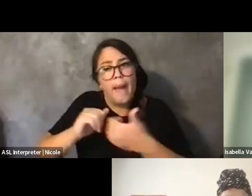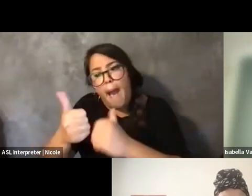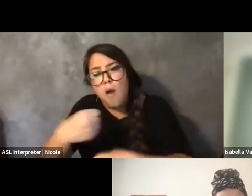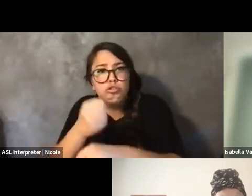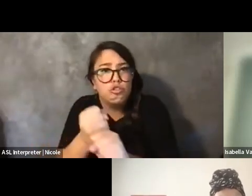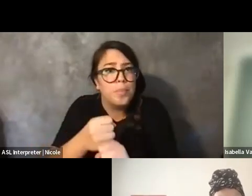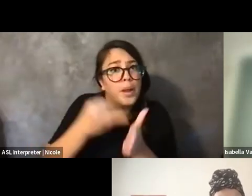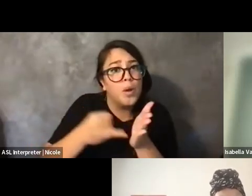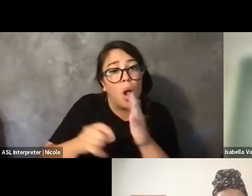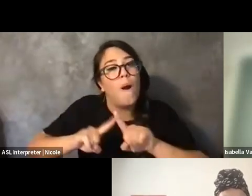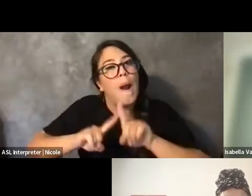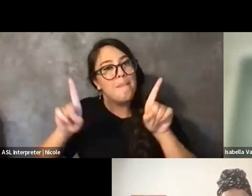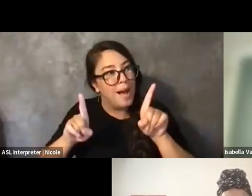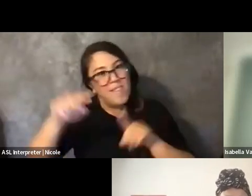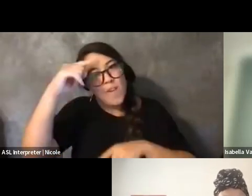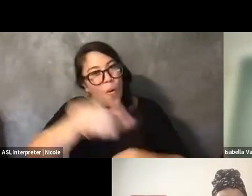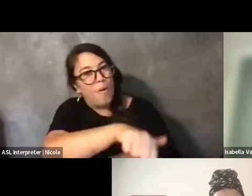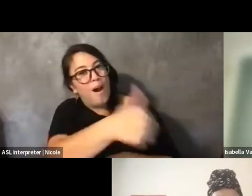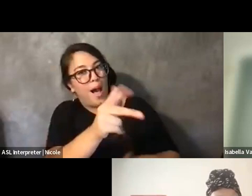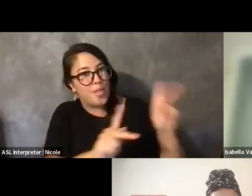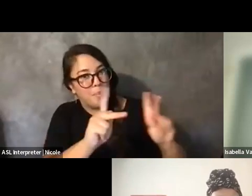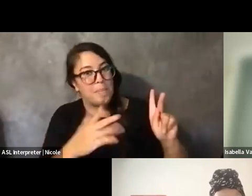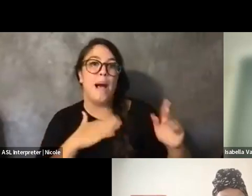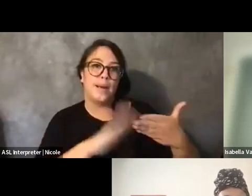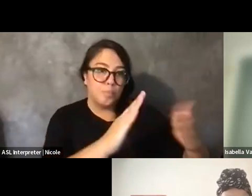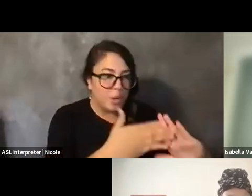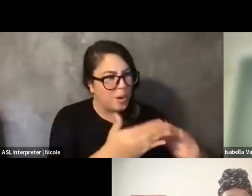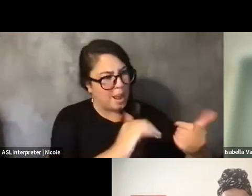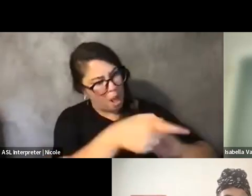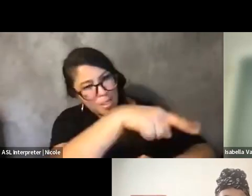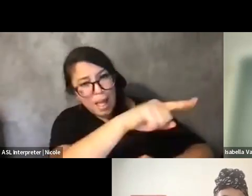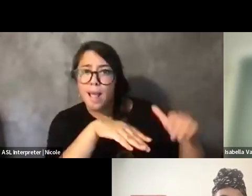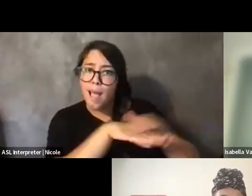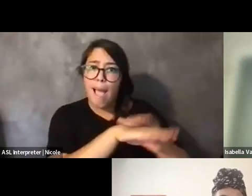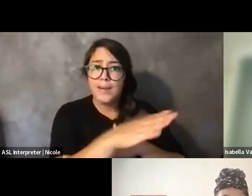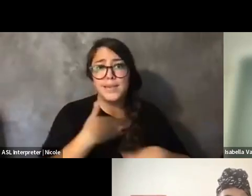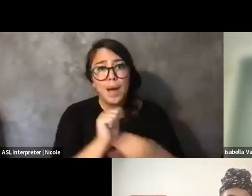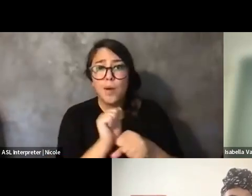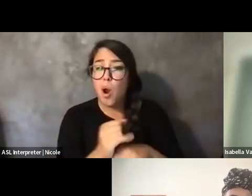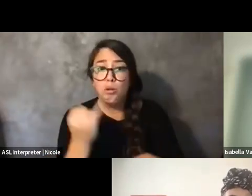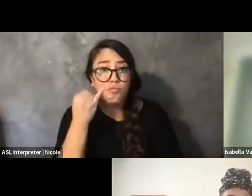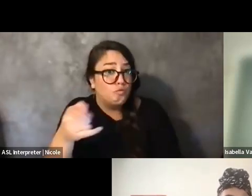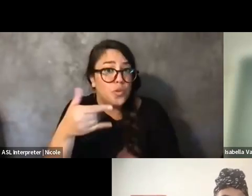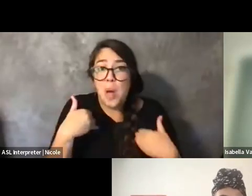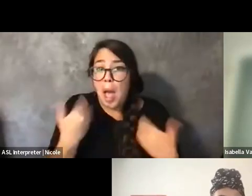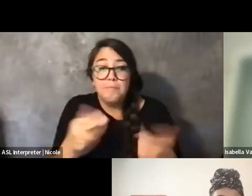and work that is accessible to your communities? Like, are there any cool workarounds, whether they'd be big or small,